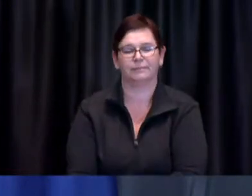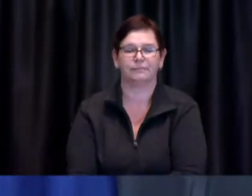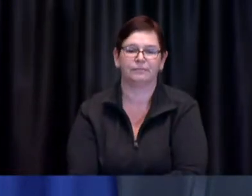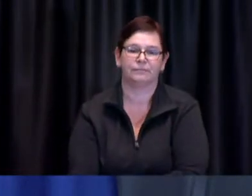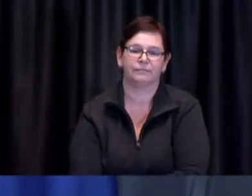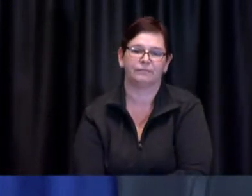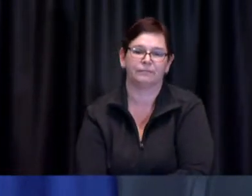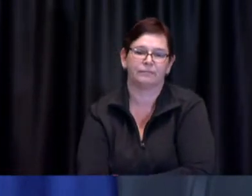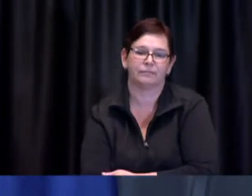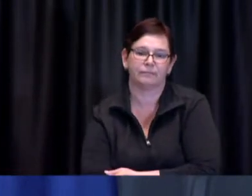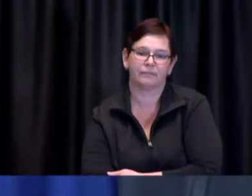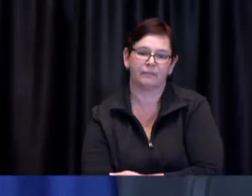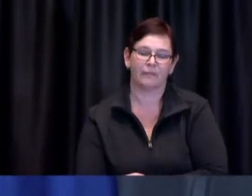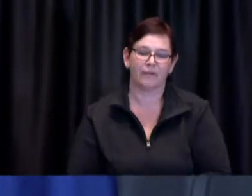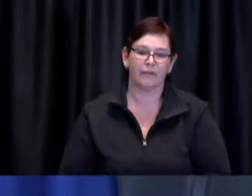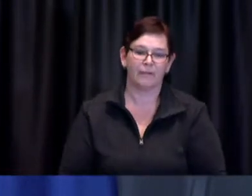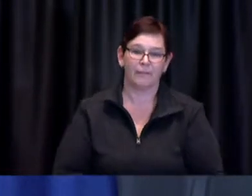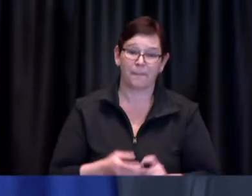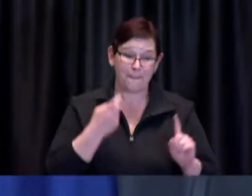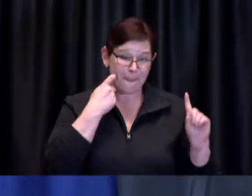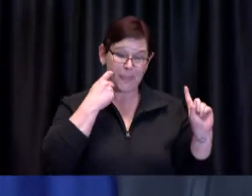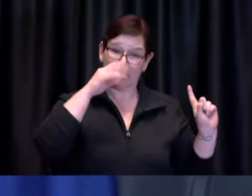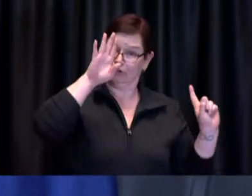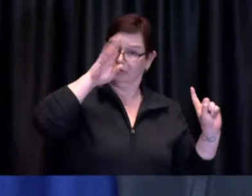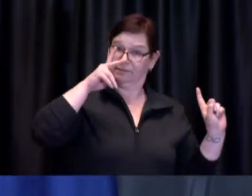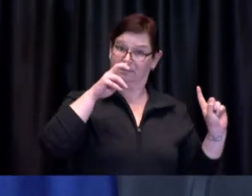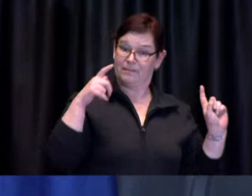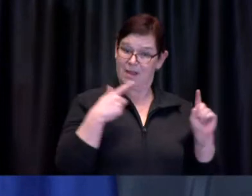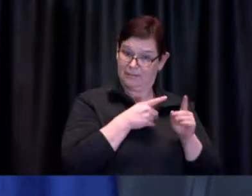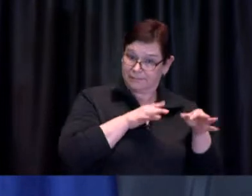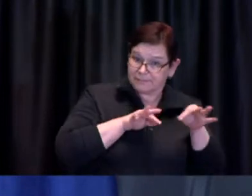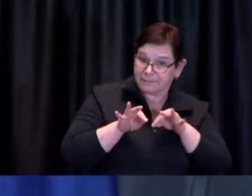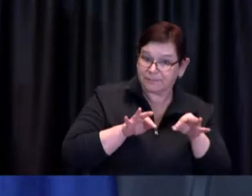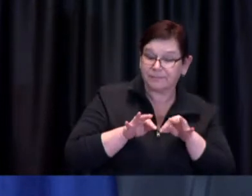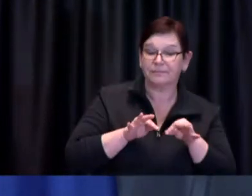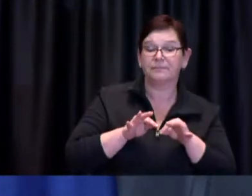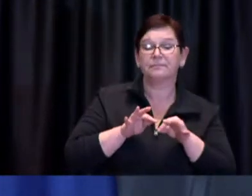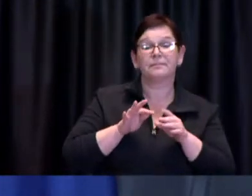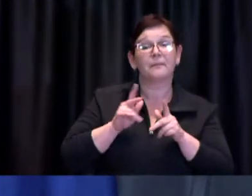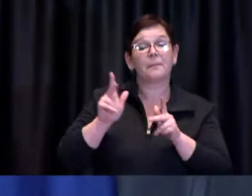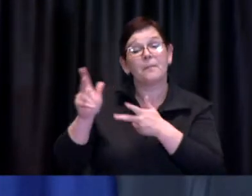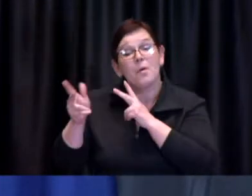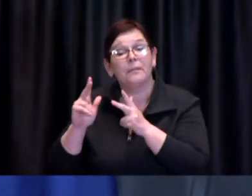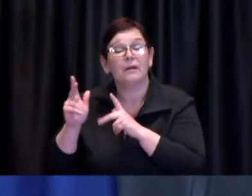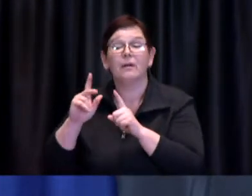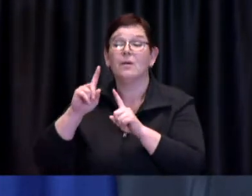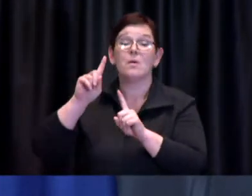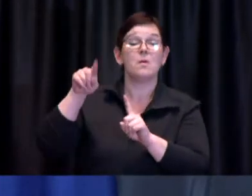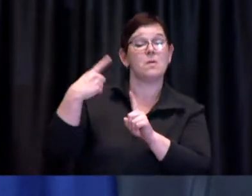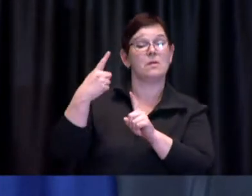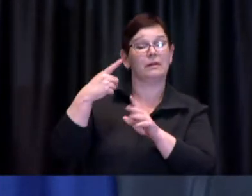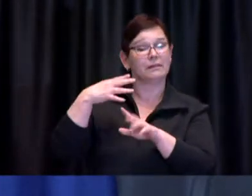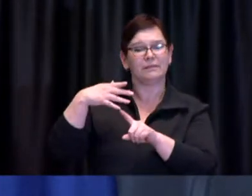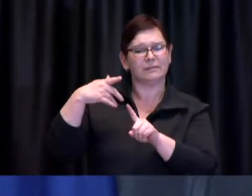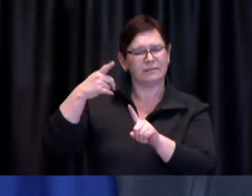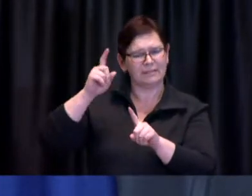and what some of the reasons were so that people will better understand that and we think that's very important to the maintenance of public confidence and just to people's understanding.